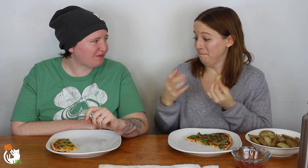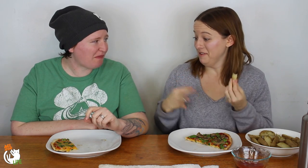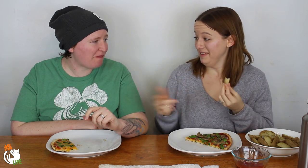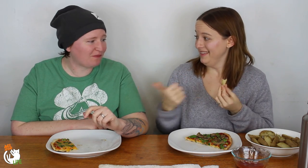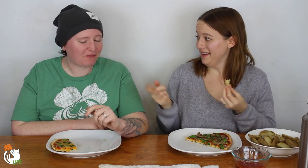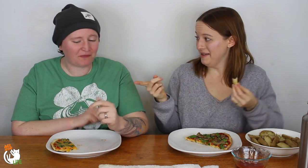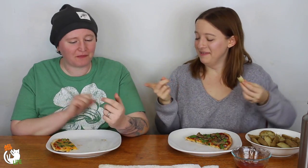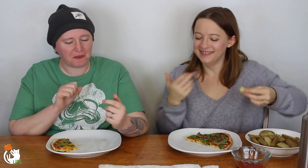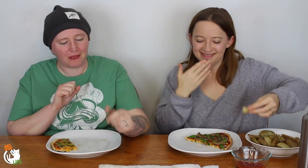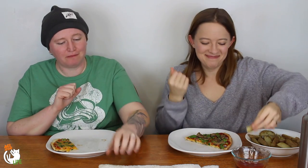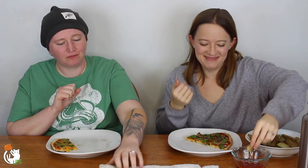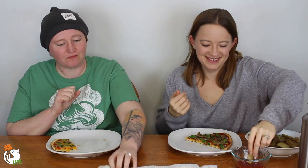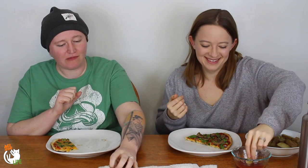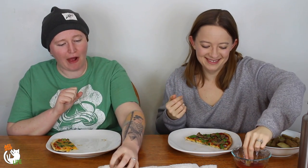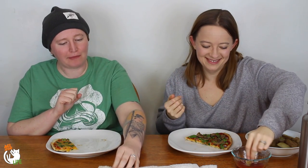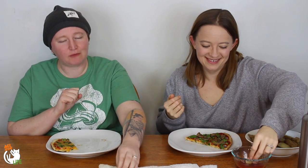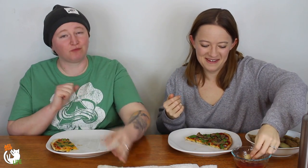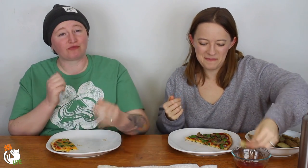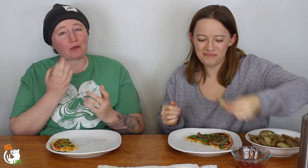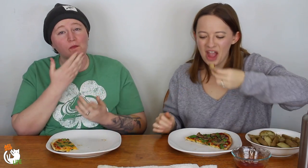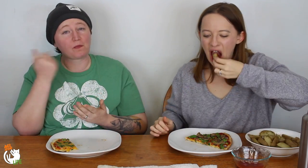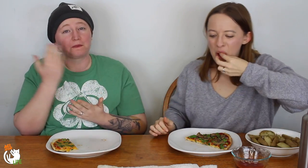We got to play a game. You want to explain that? It was the best.